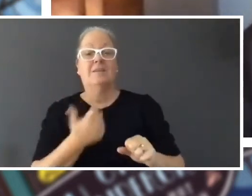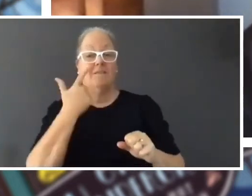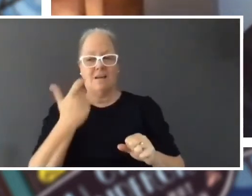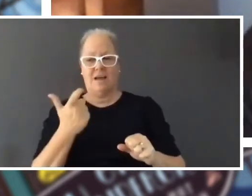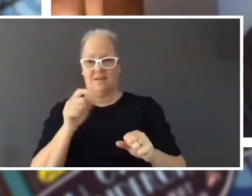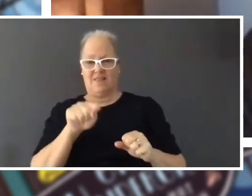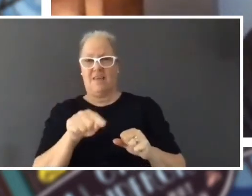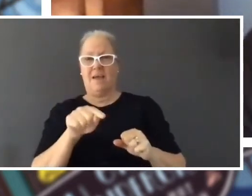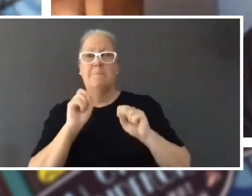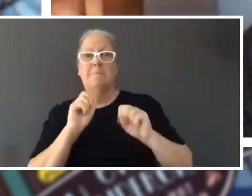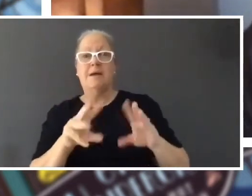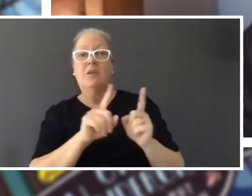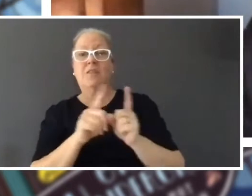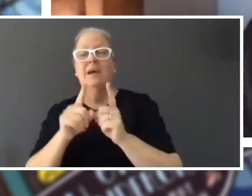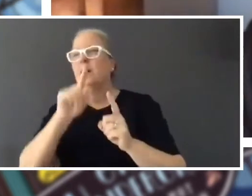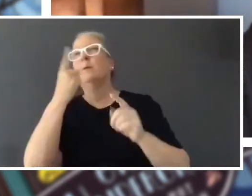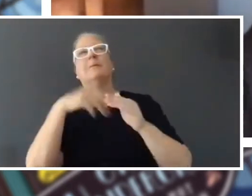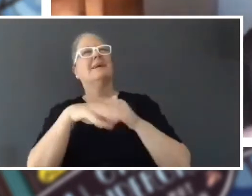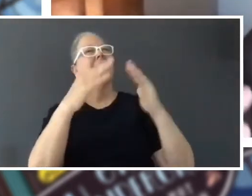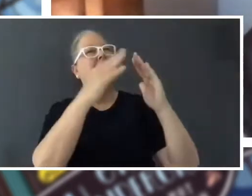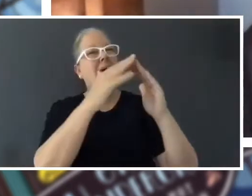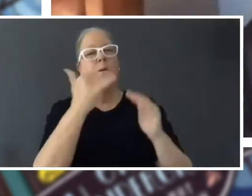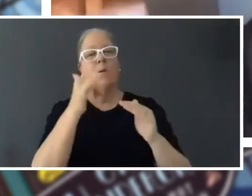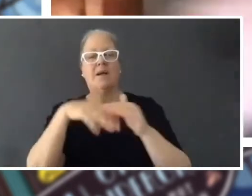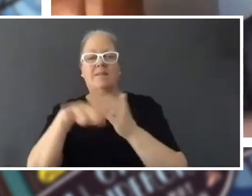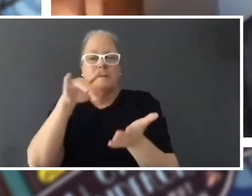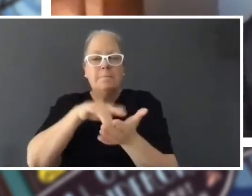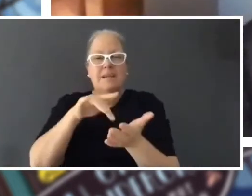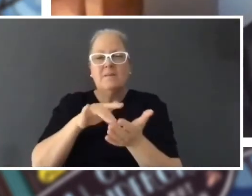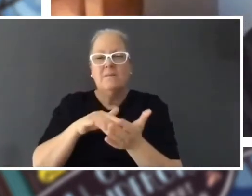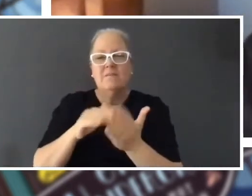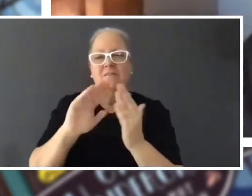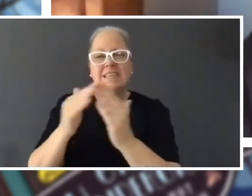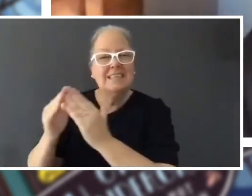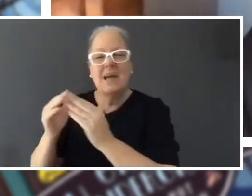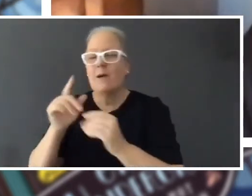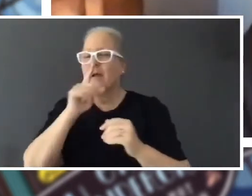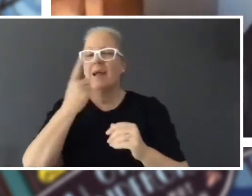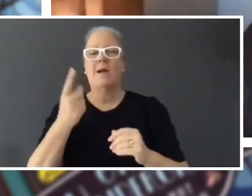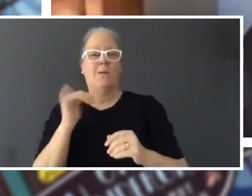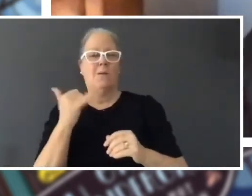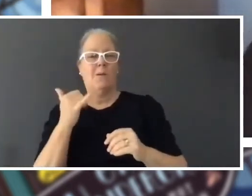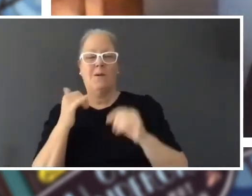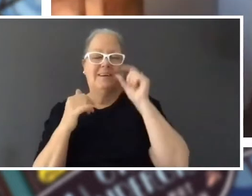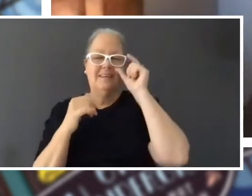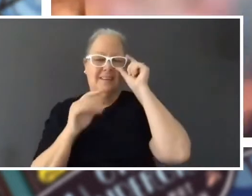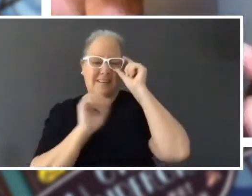in a house or in the middle of town or in pre the main character's own house or somewhere like that but I decided to put it